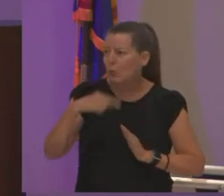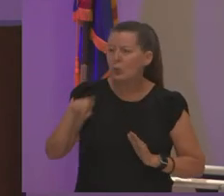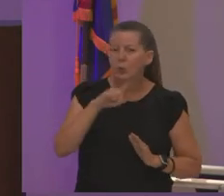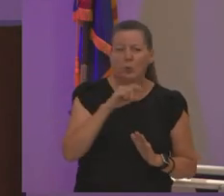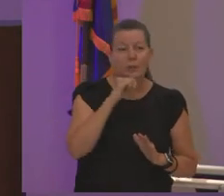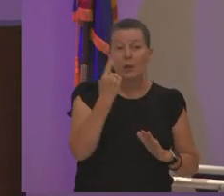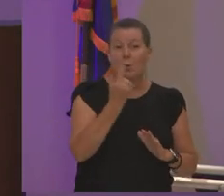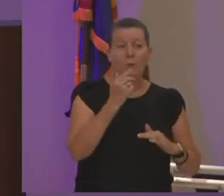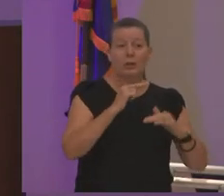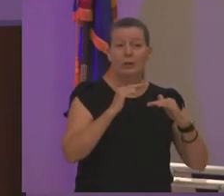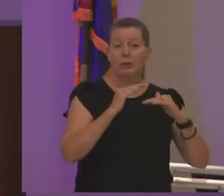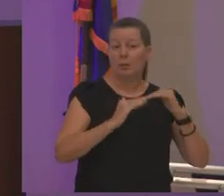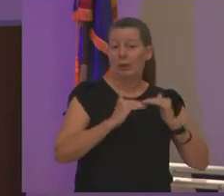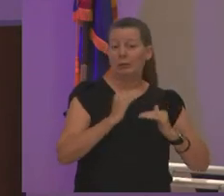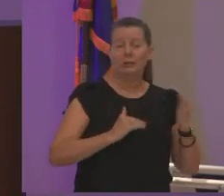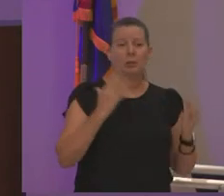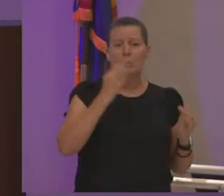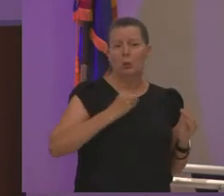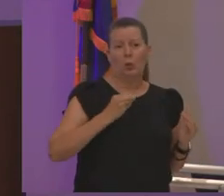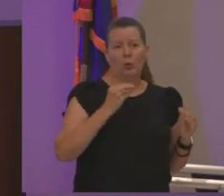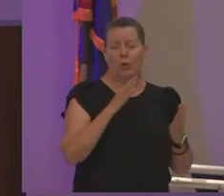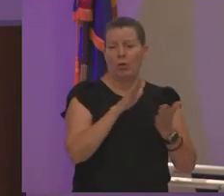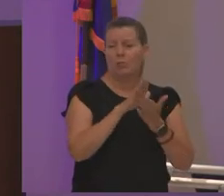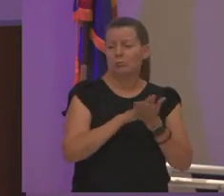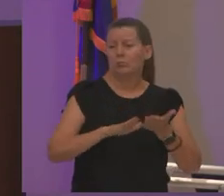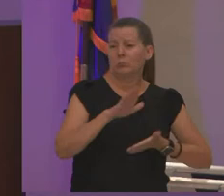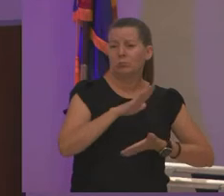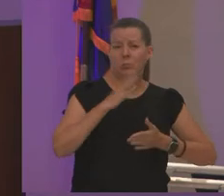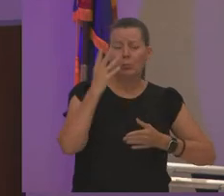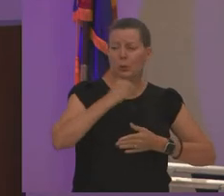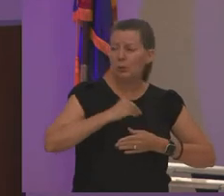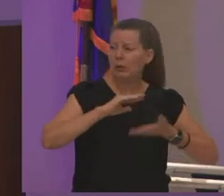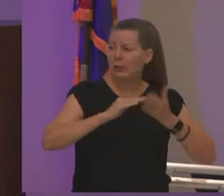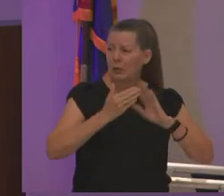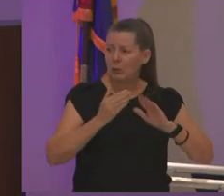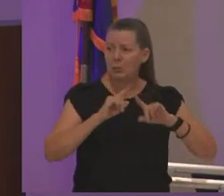beautiful campus it's a beautiful neighborhood but i really want to get to know all of you